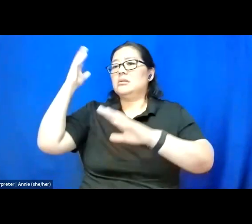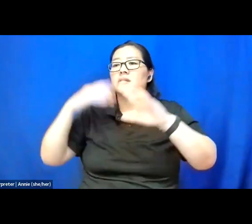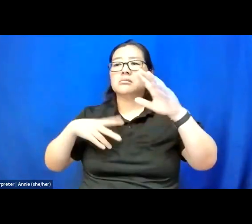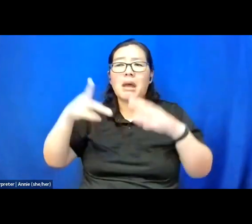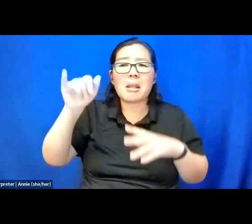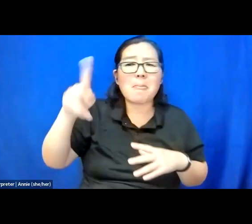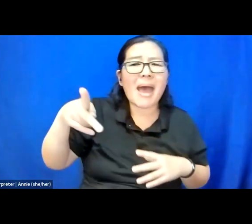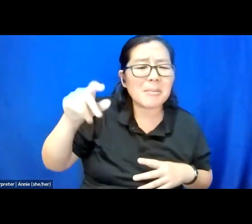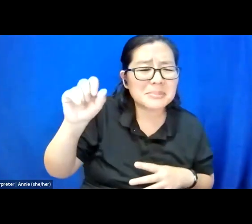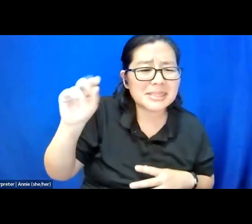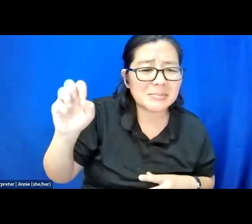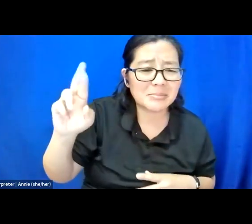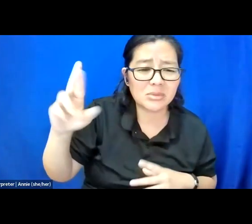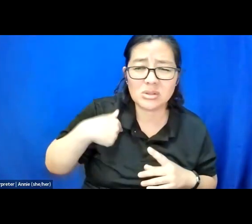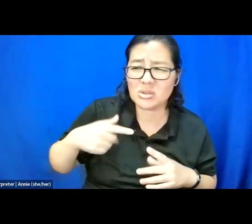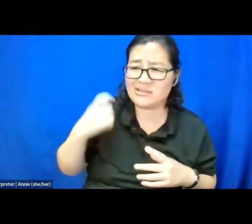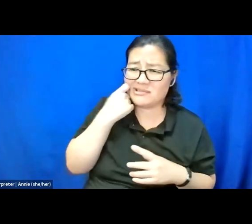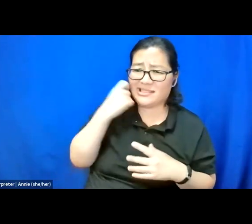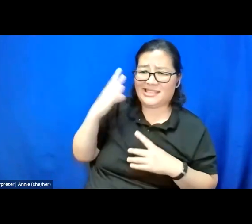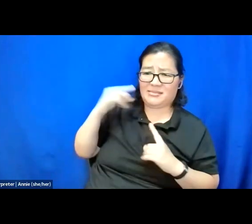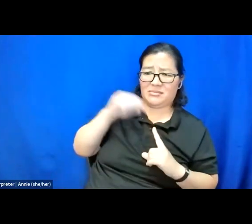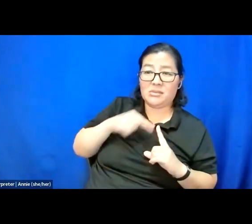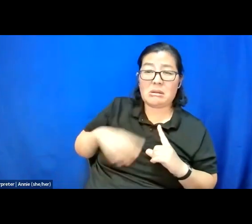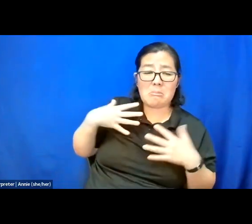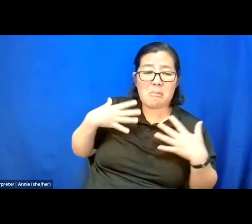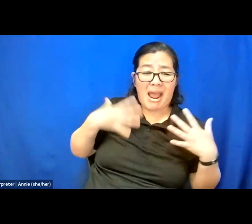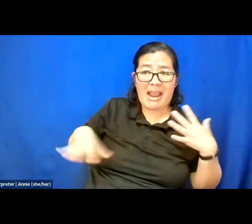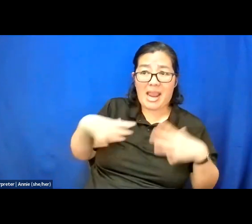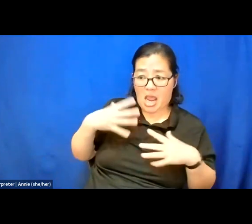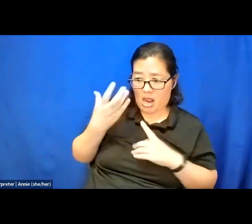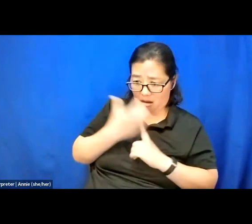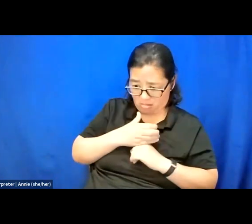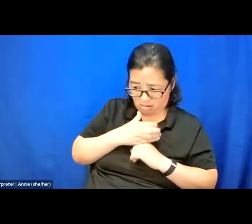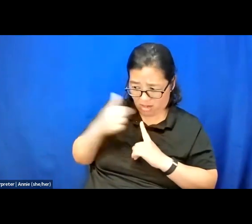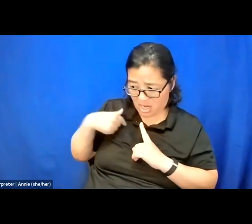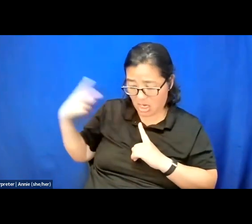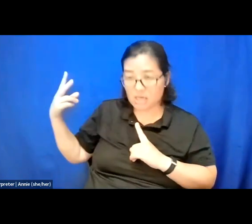And my gown came in an officer and two paramedics with a stretcher.